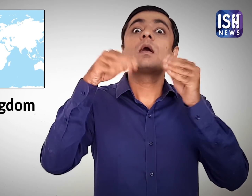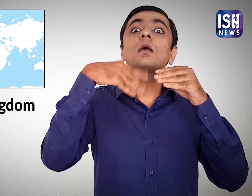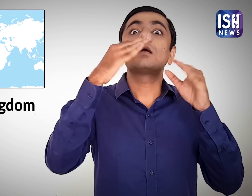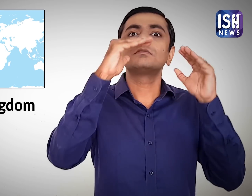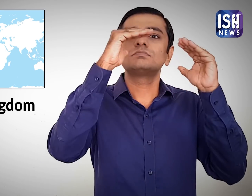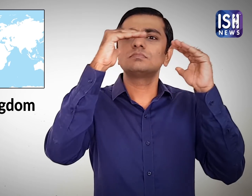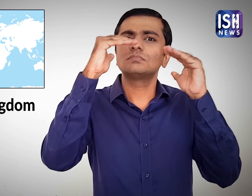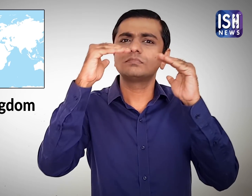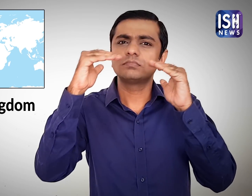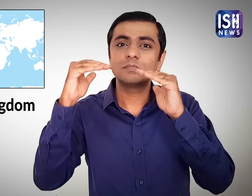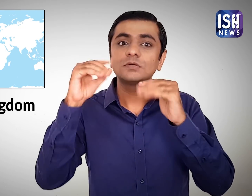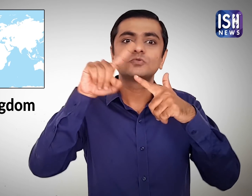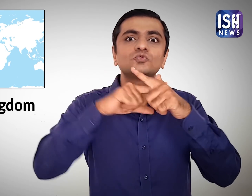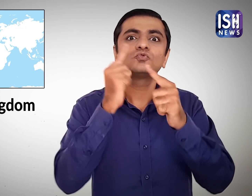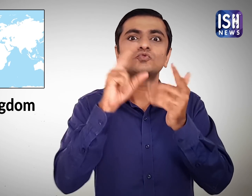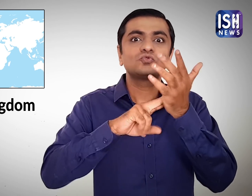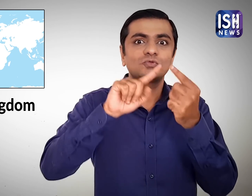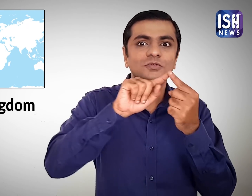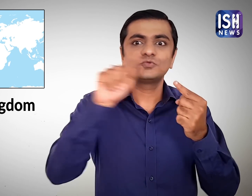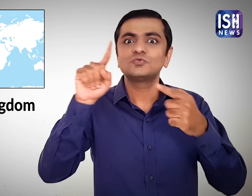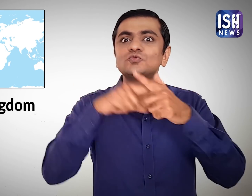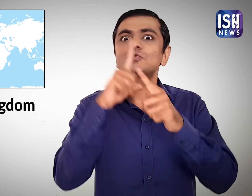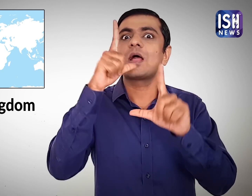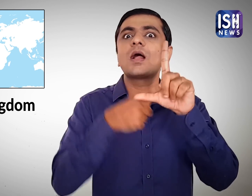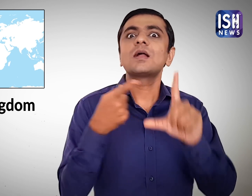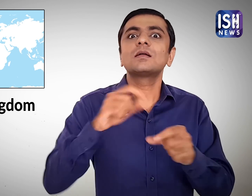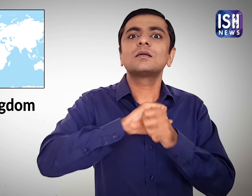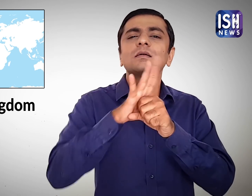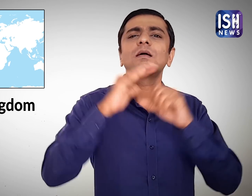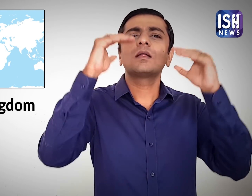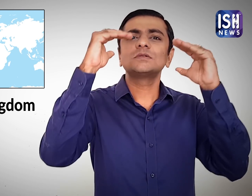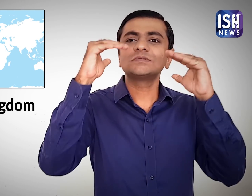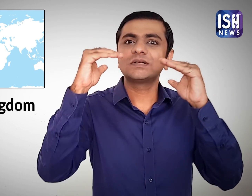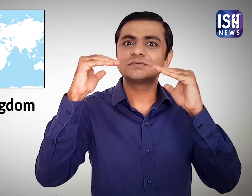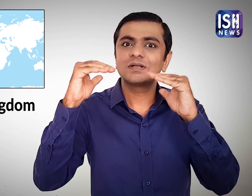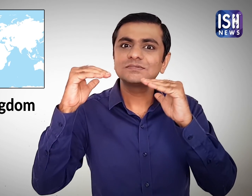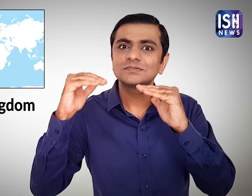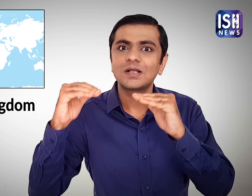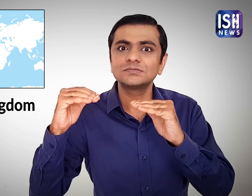However the infections dropped between June-July.